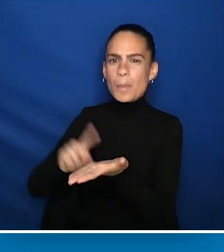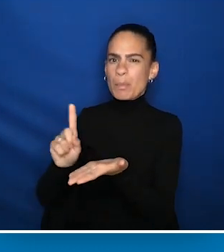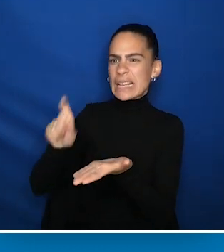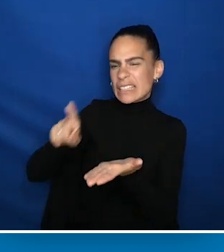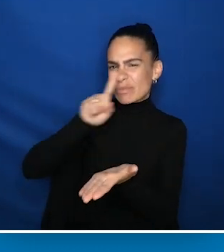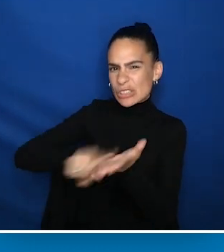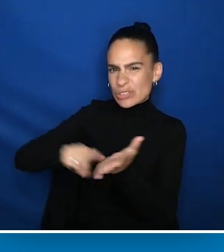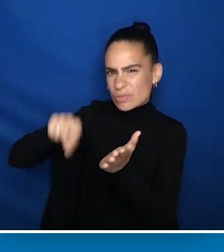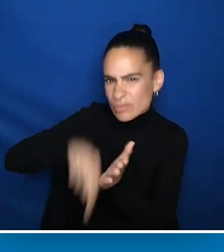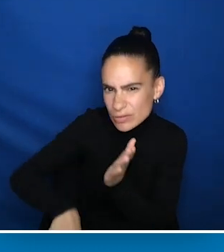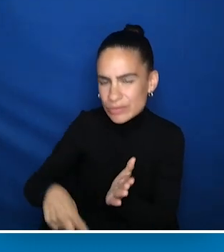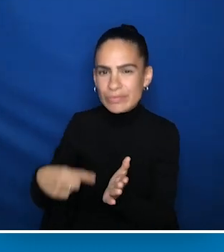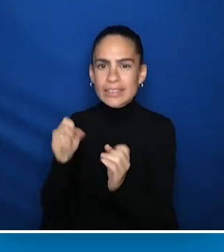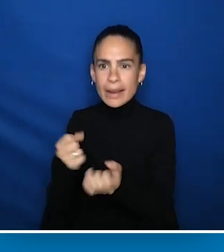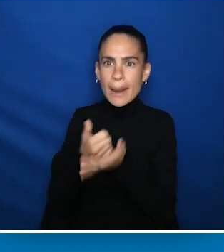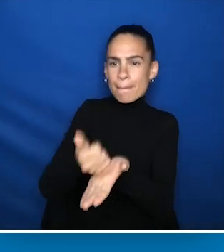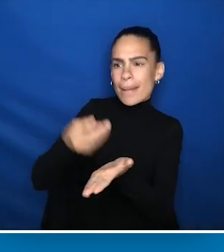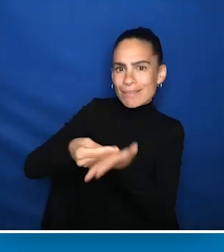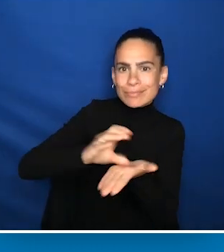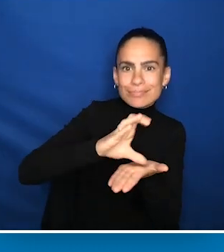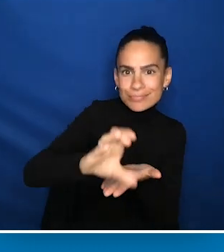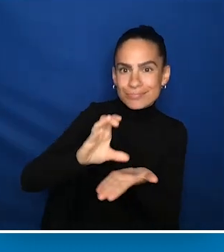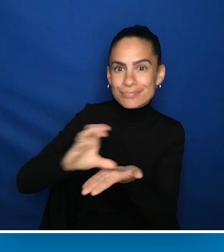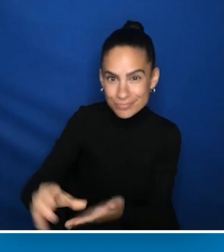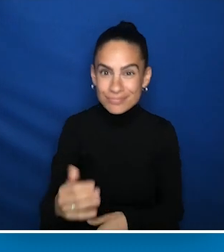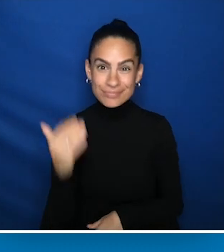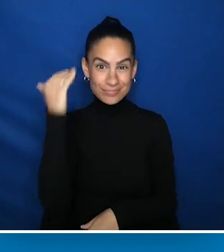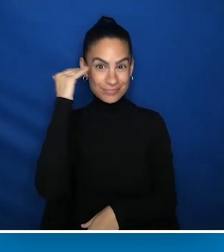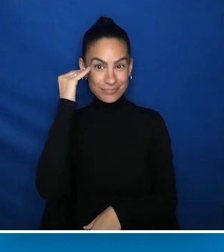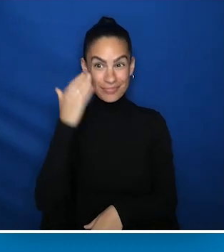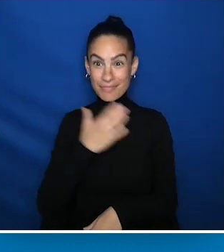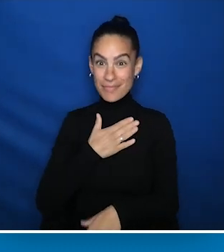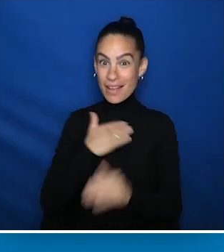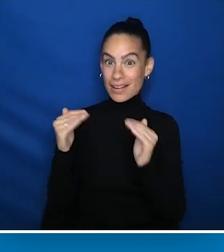as we develop research funding opportunities. And I know my colleague Caitlin McCormick was honored